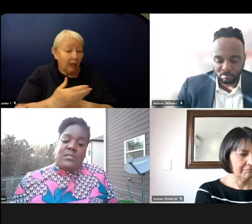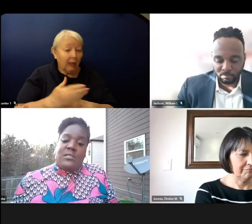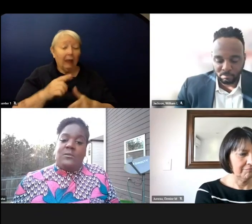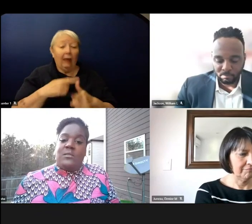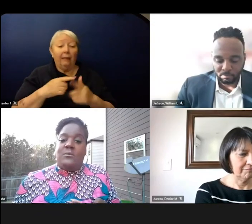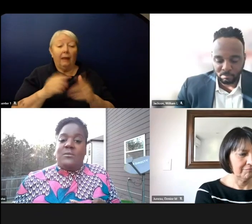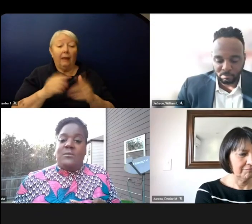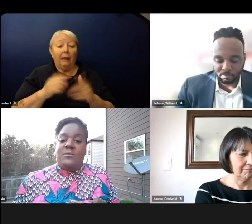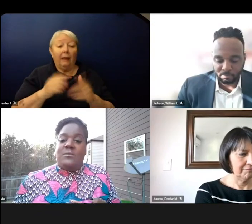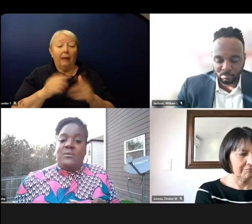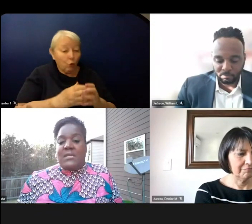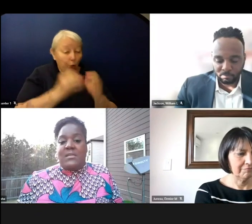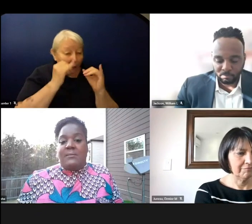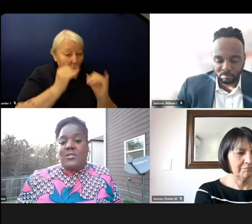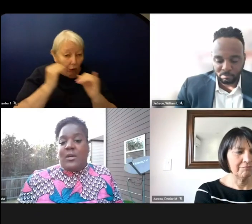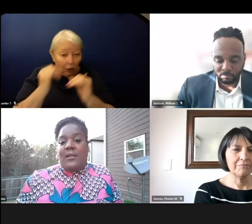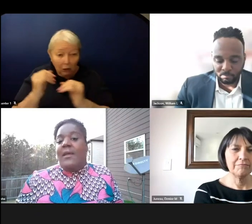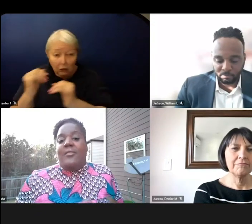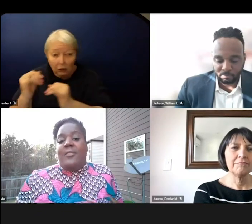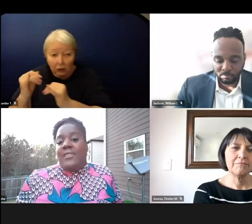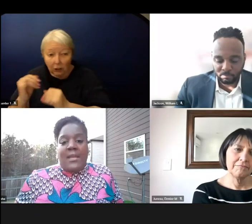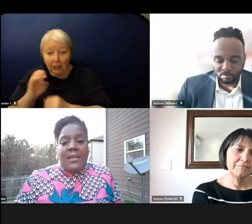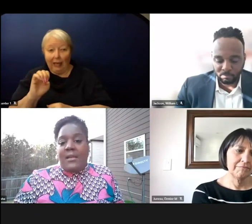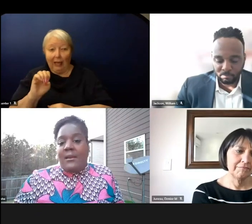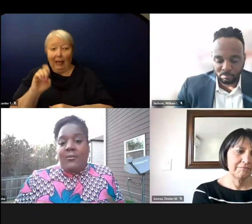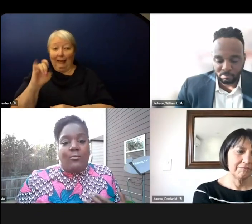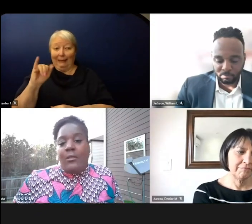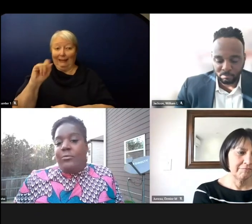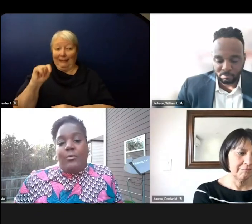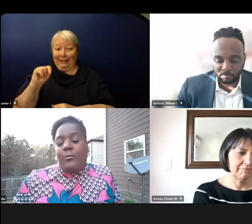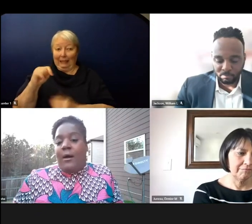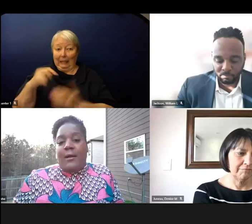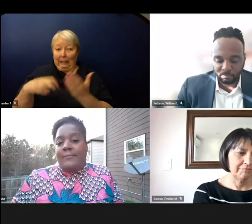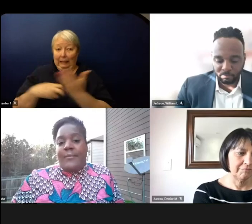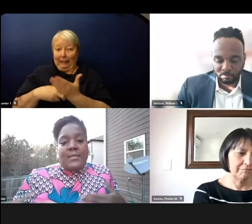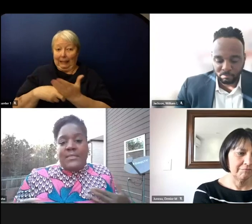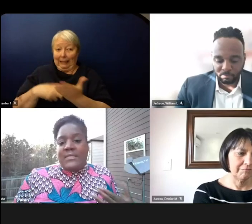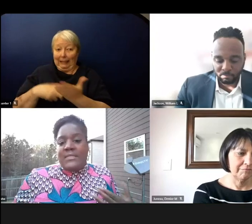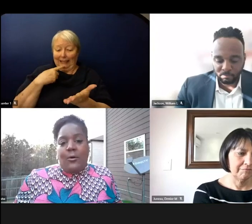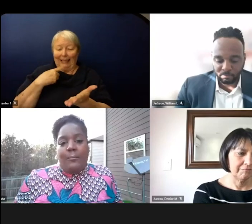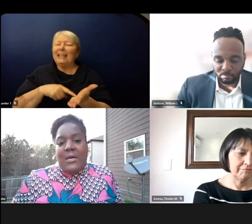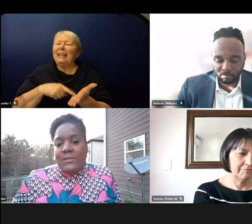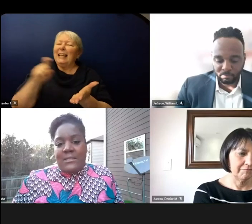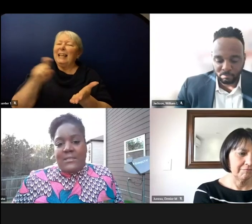whose exit ticket demonstrated that they needed another run-through on cell mitosis or something